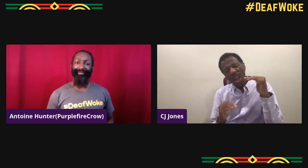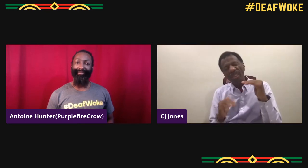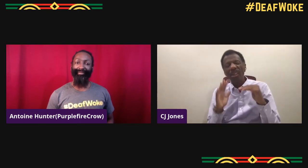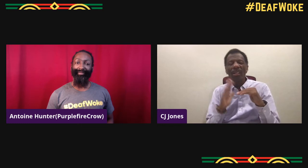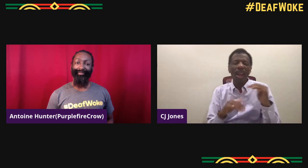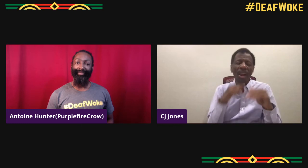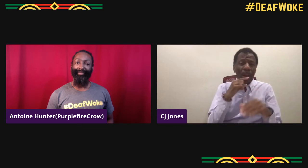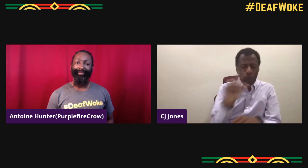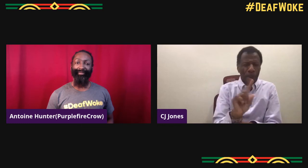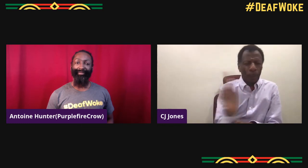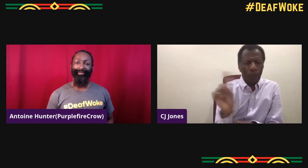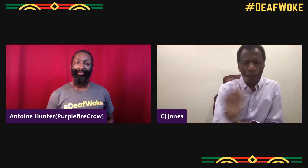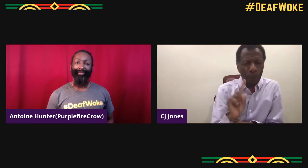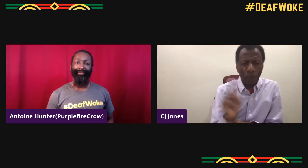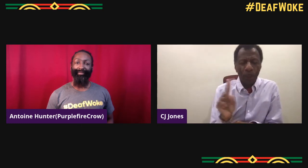and I'm feeling that connection